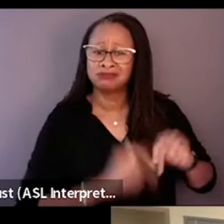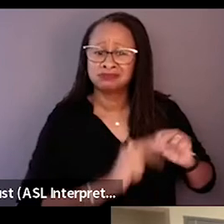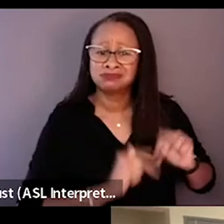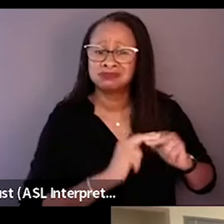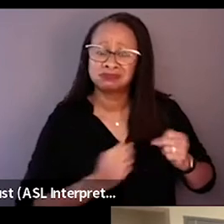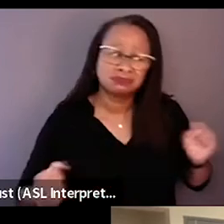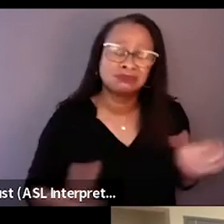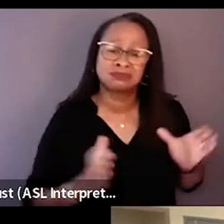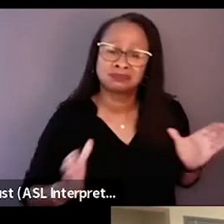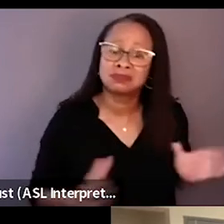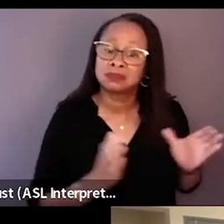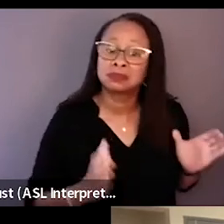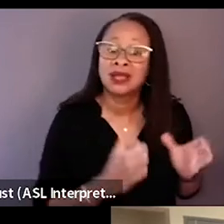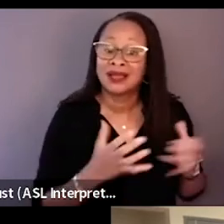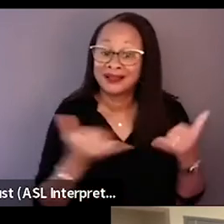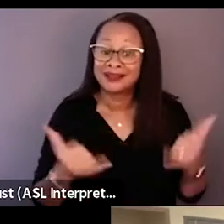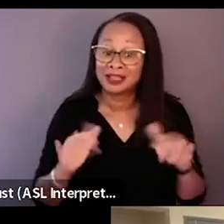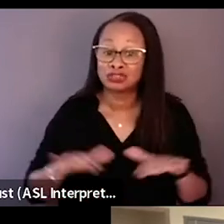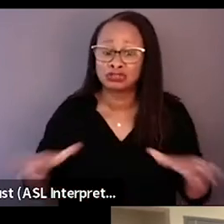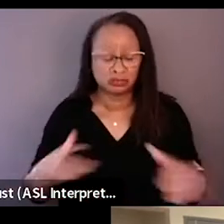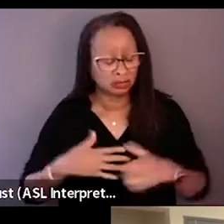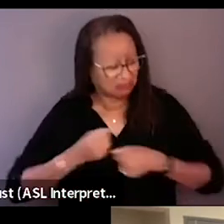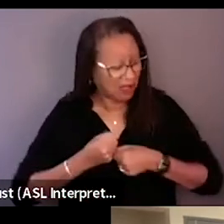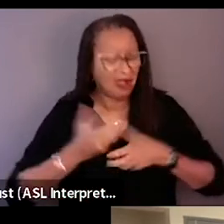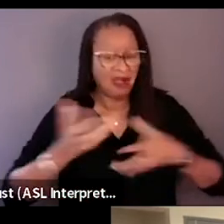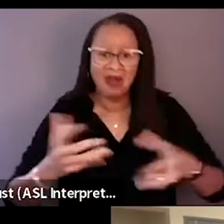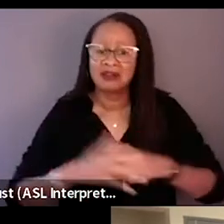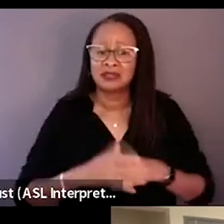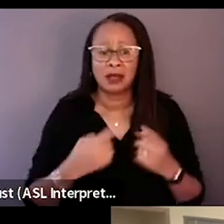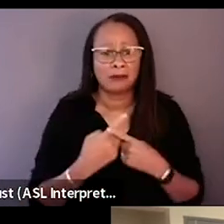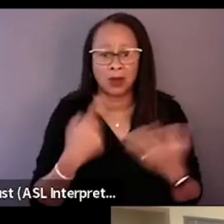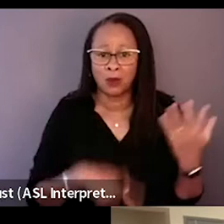And here our childrens are so outspoken. It's about what they believe,